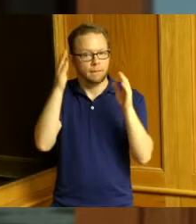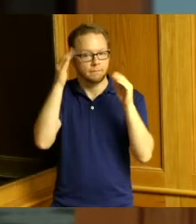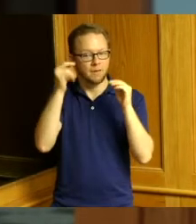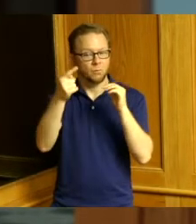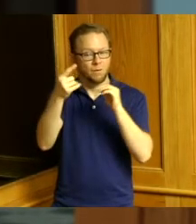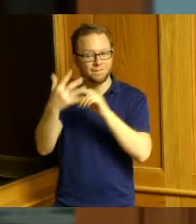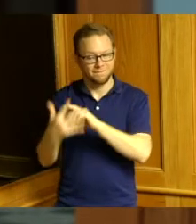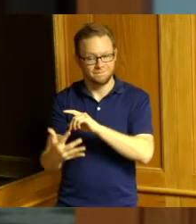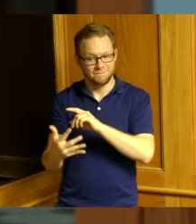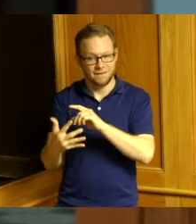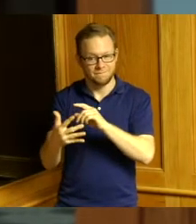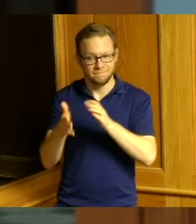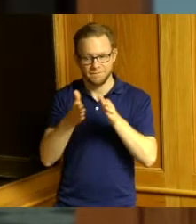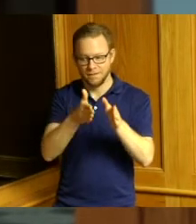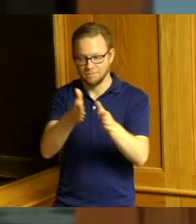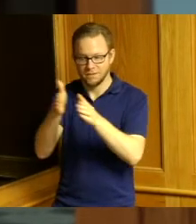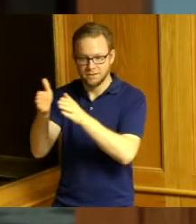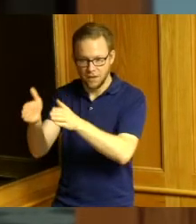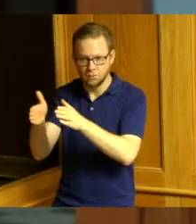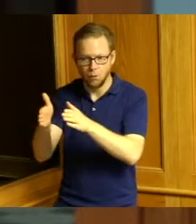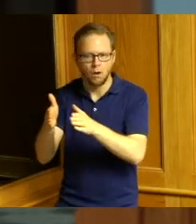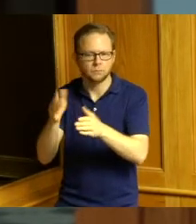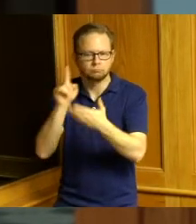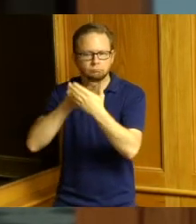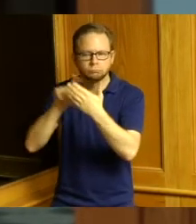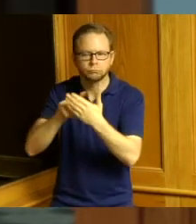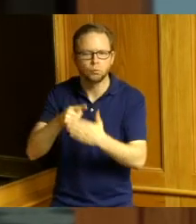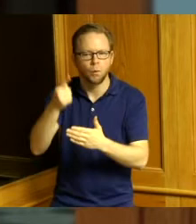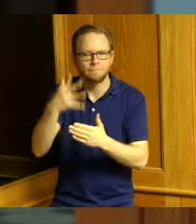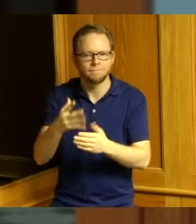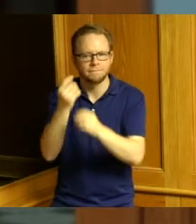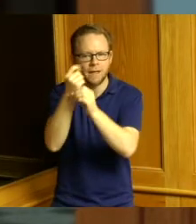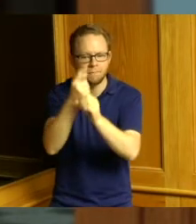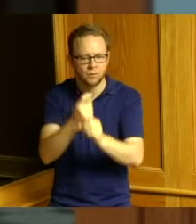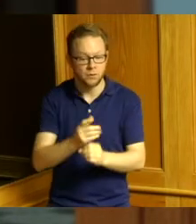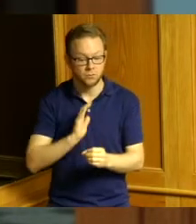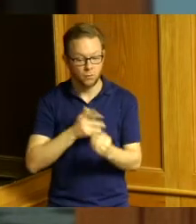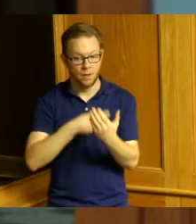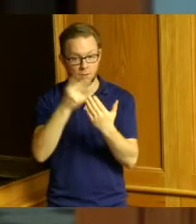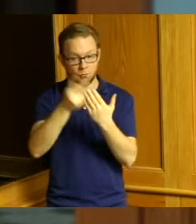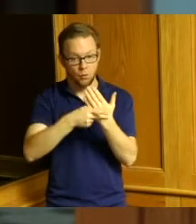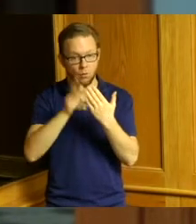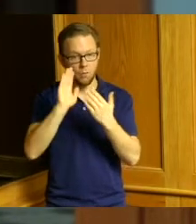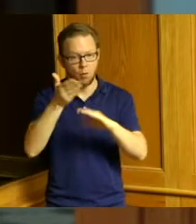along county roads annually we put together a program to repair those that are structurally